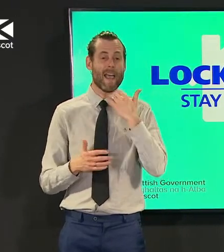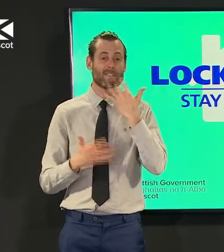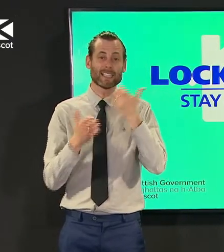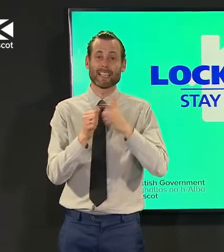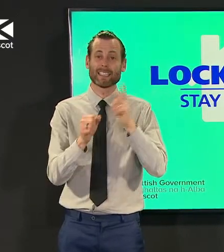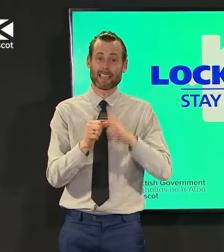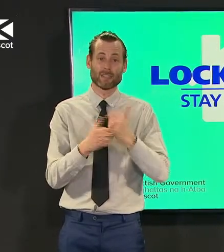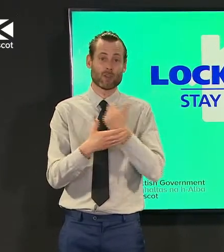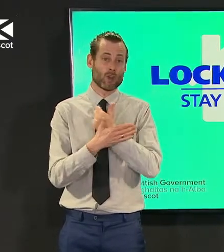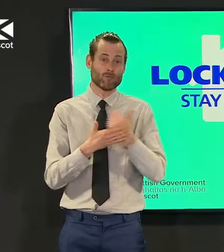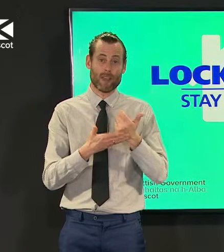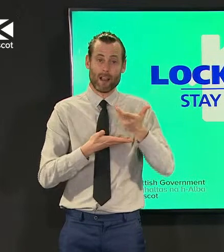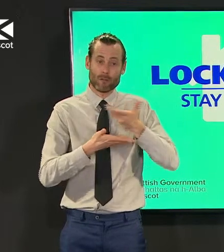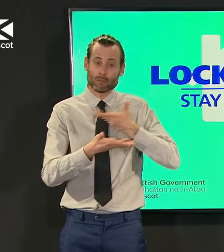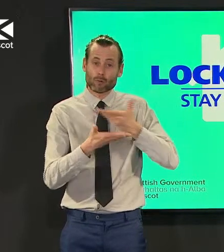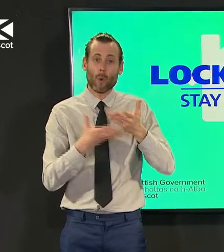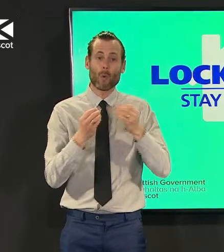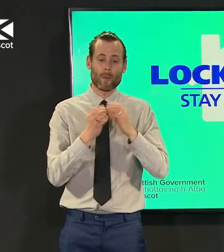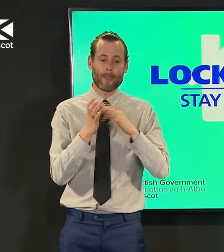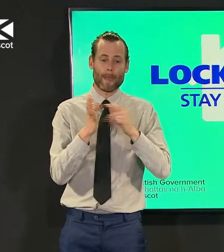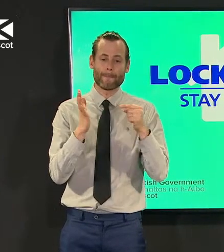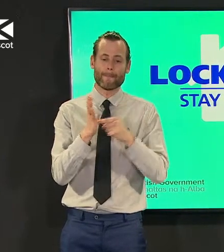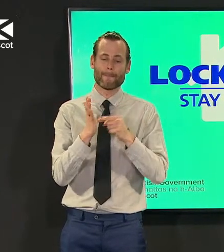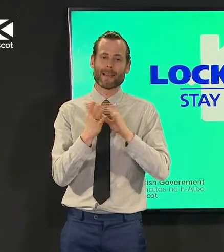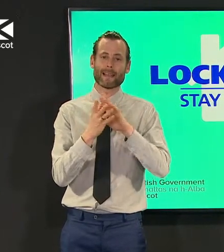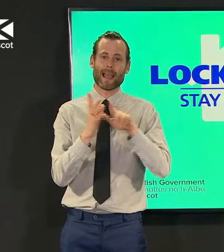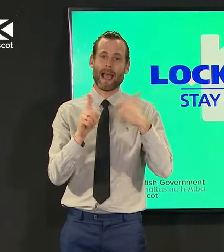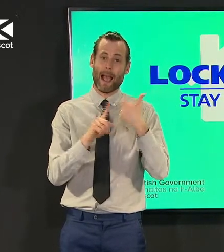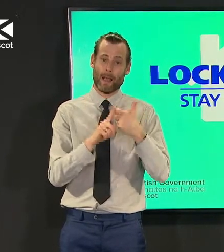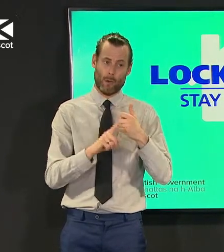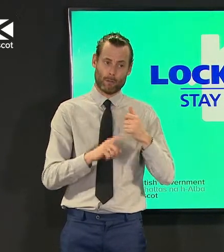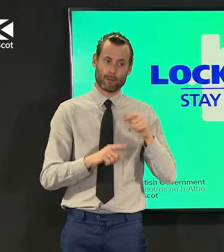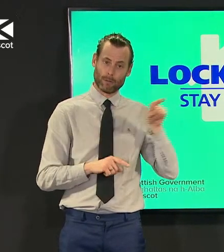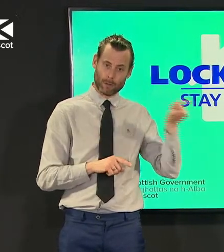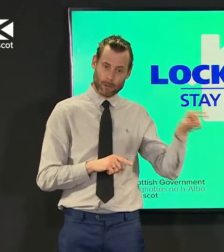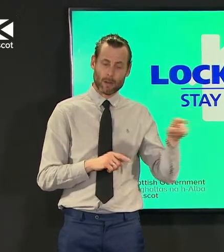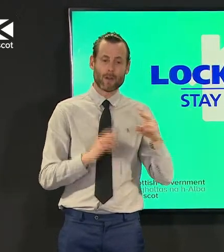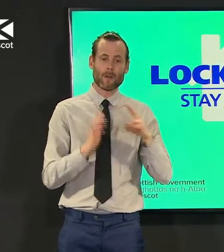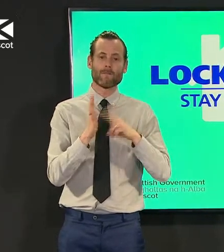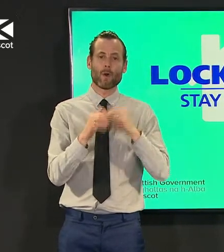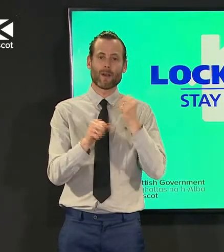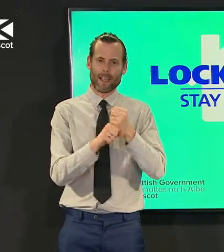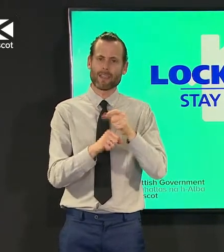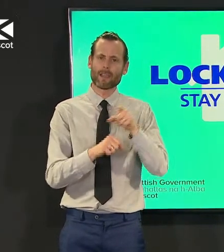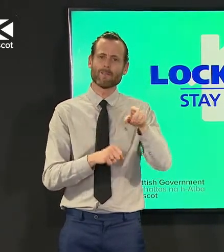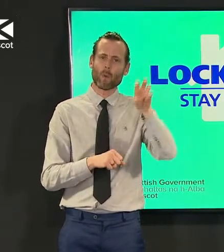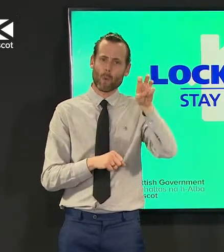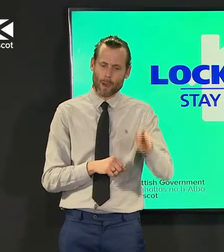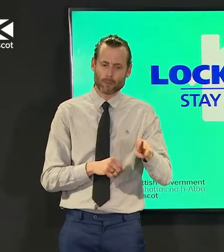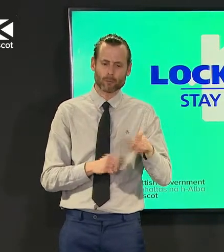with my counterpart matt hancock for england vaughan gething for wales and robin swann for northern